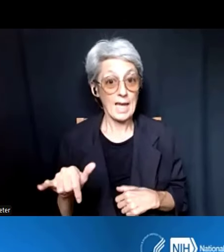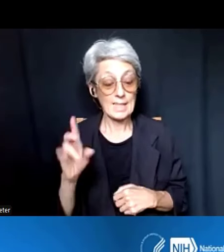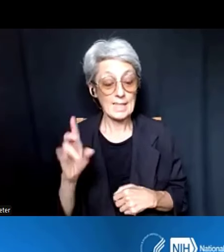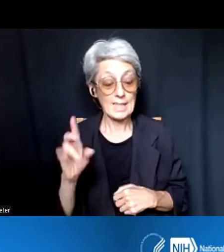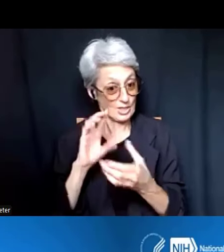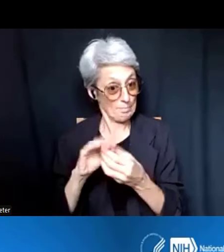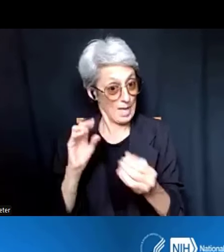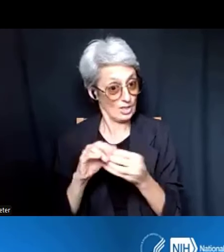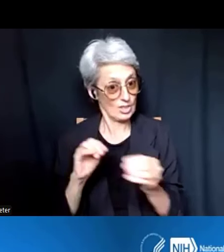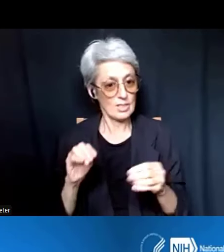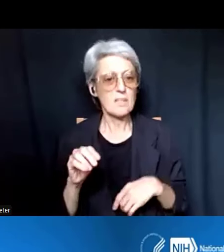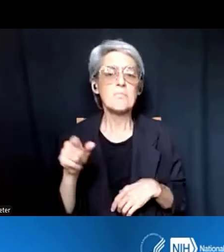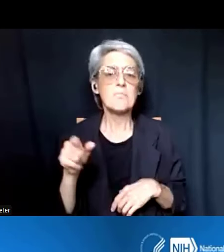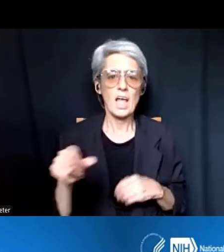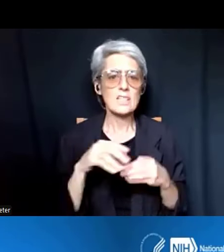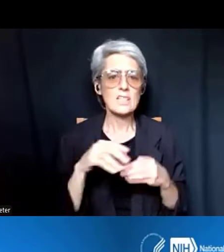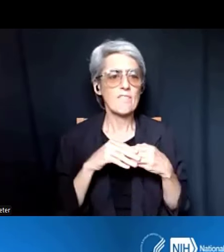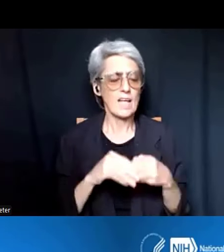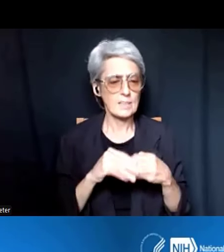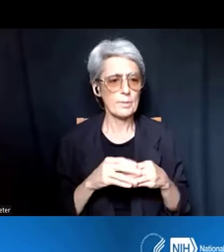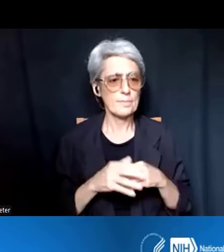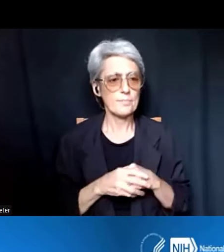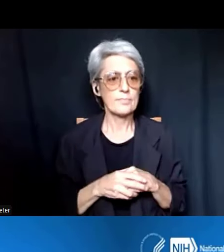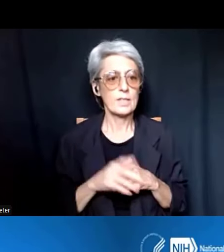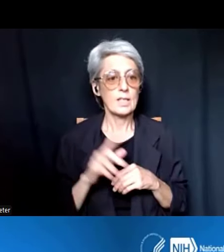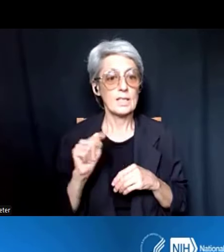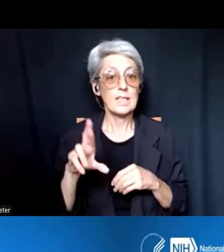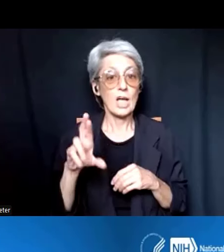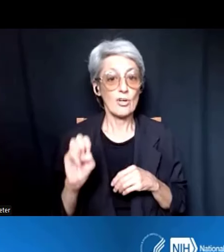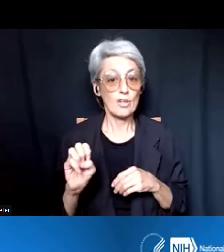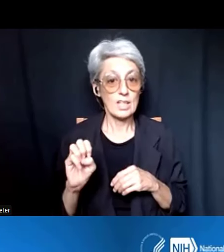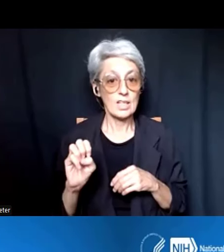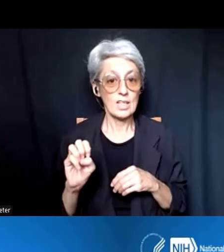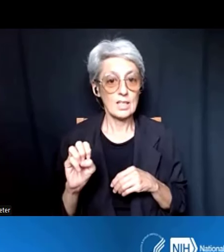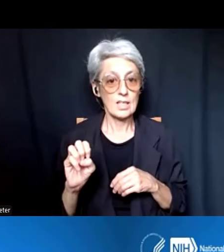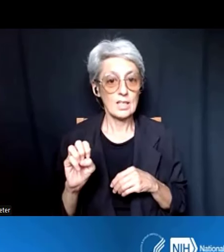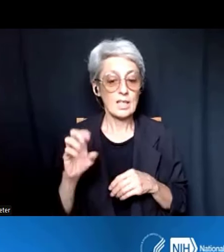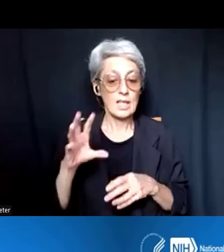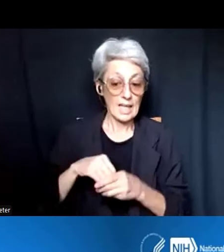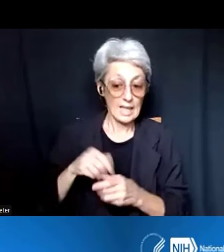some flexibility within the TREs in and of itself, but talk to your Program Officer,